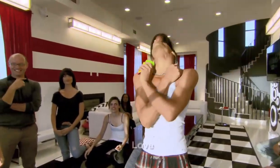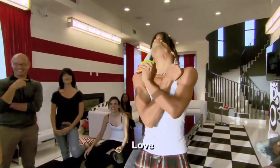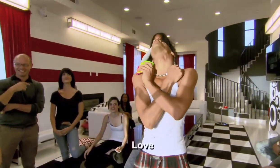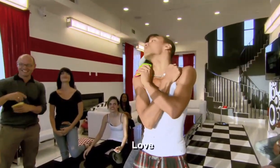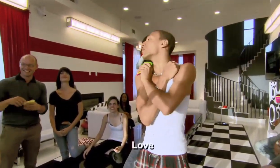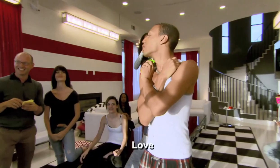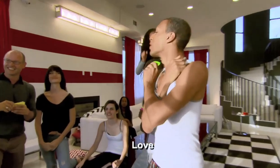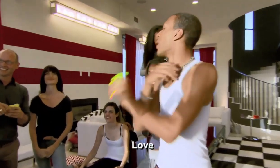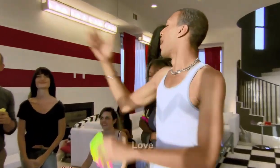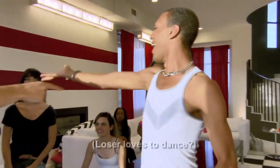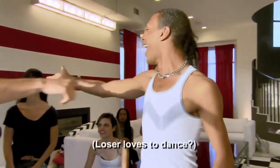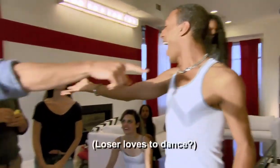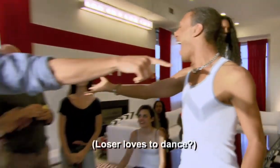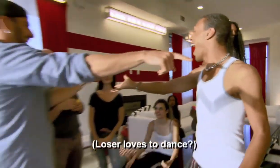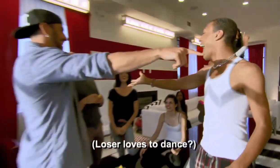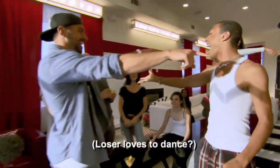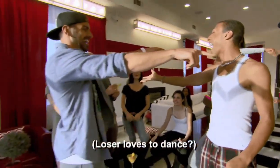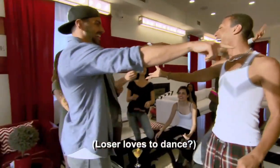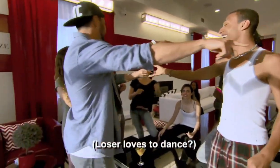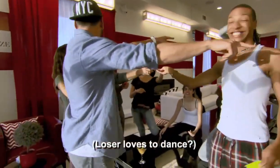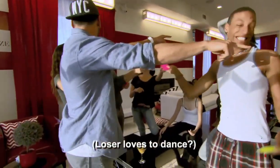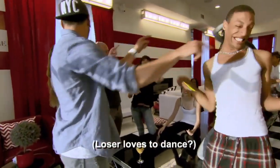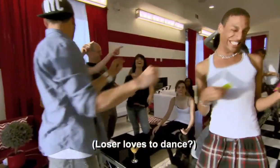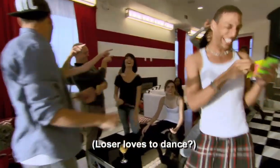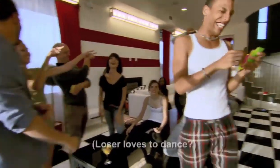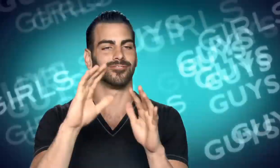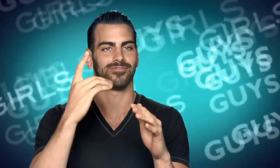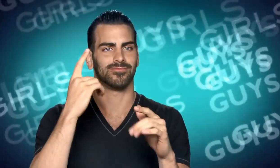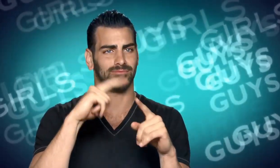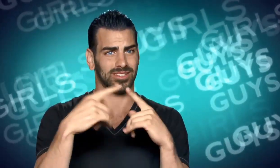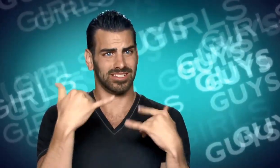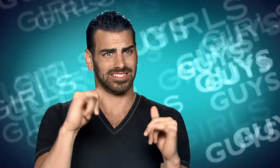Devin does try to communicate with me but it's still gibberish